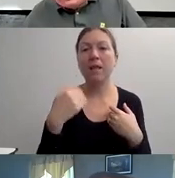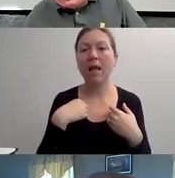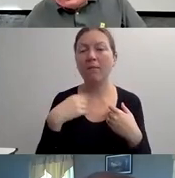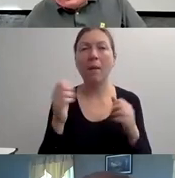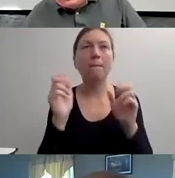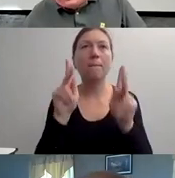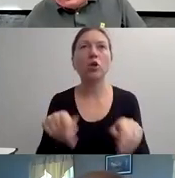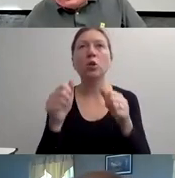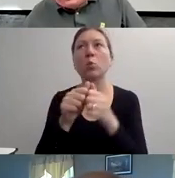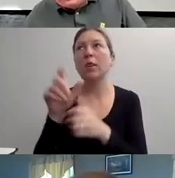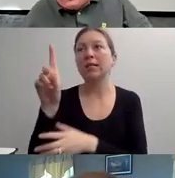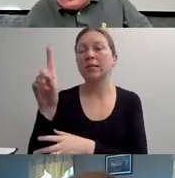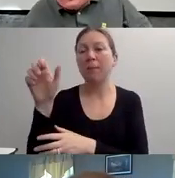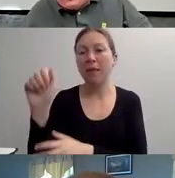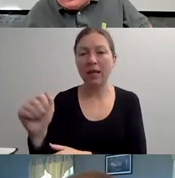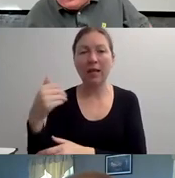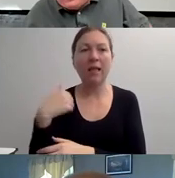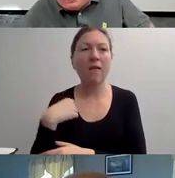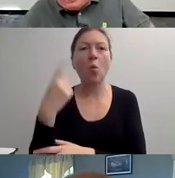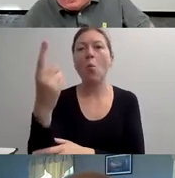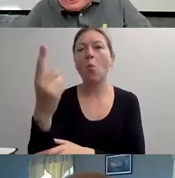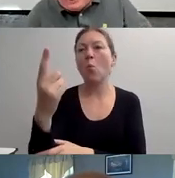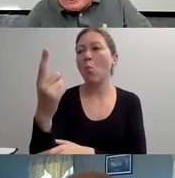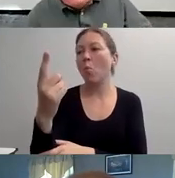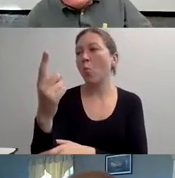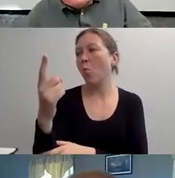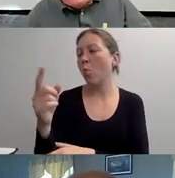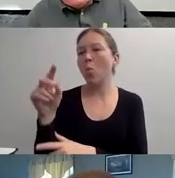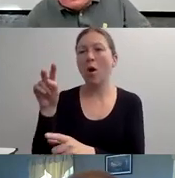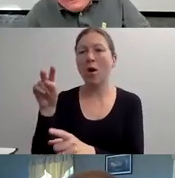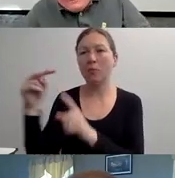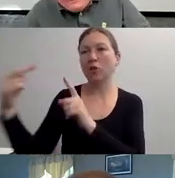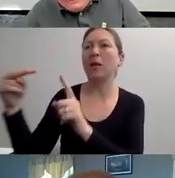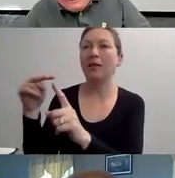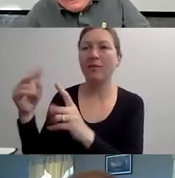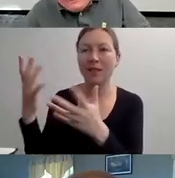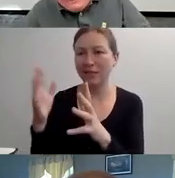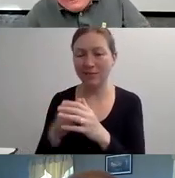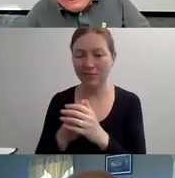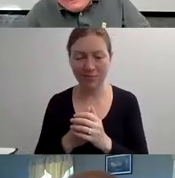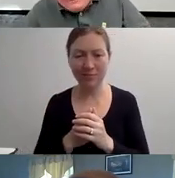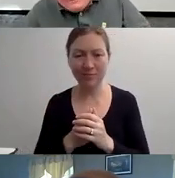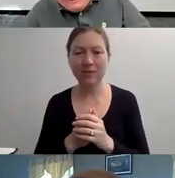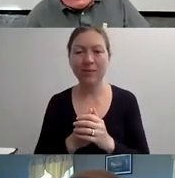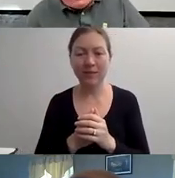WITH DISABILITIES AS INSPIRATIONS. AS THIS IS WHAT THE HUMAN SPIRIT CAN ACHIEVE, RIGHT?"